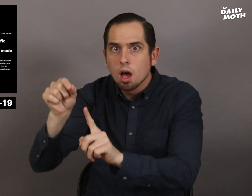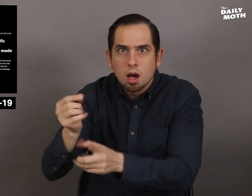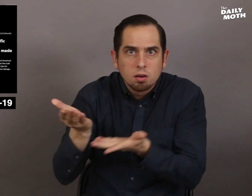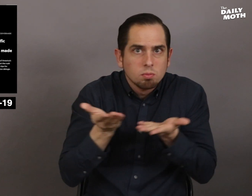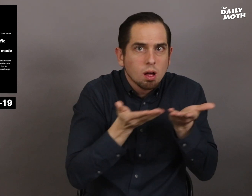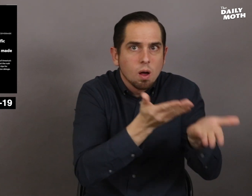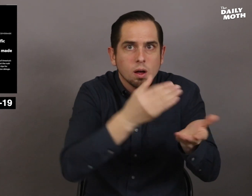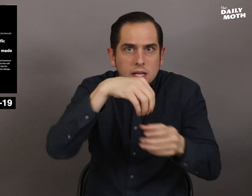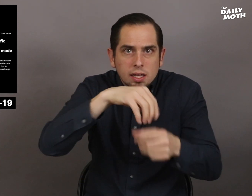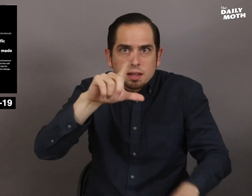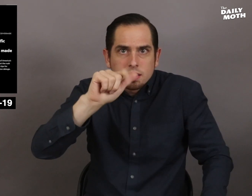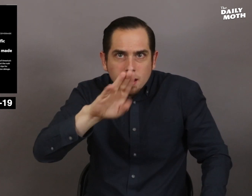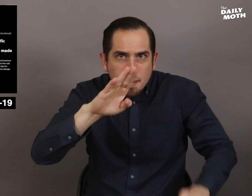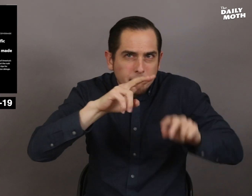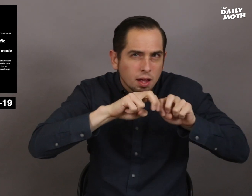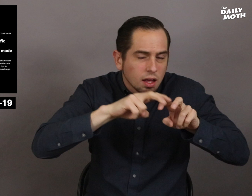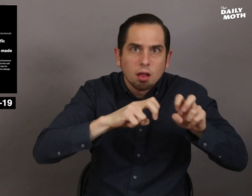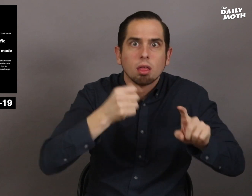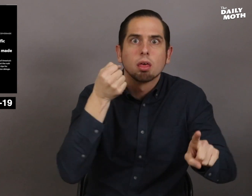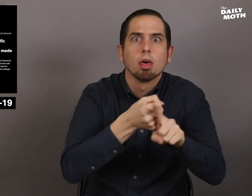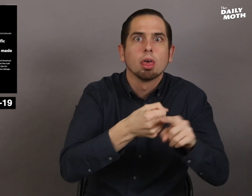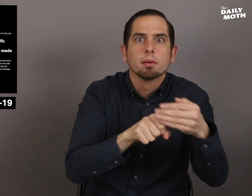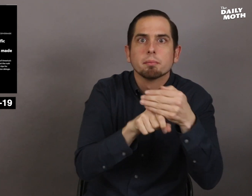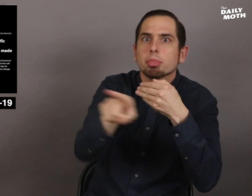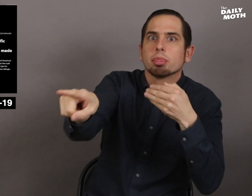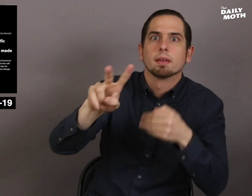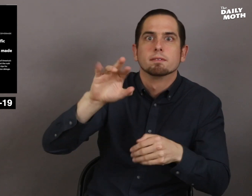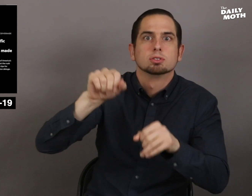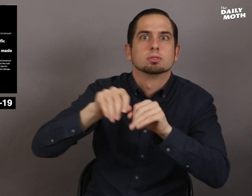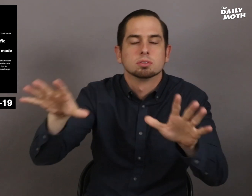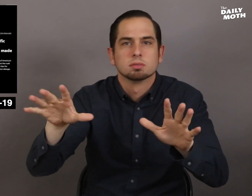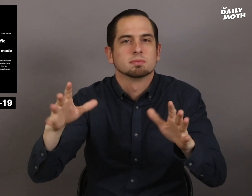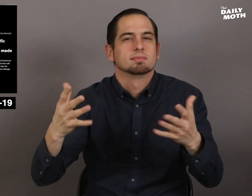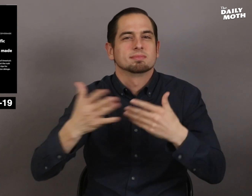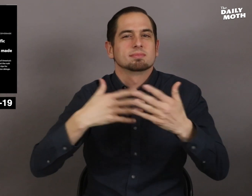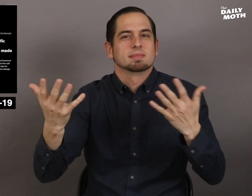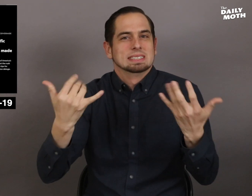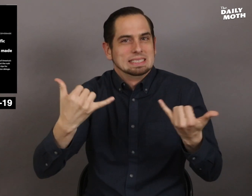brought in a lab and then it escaped,